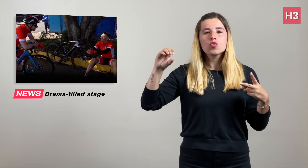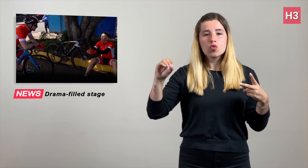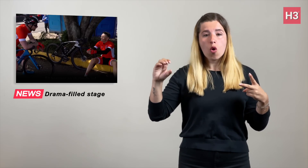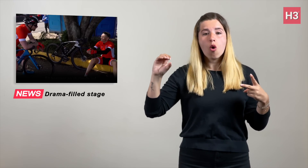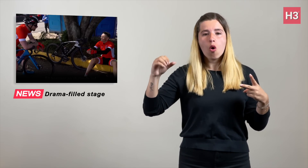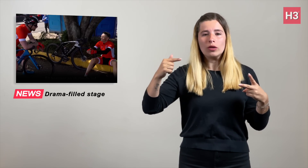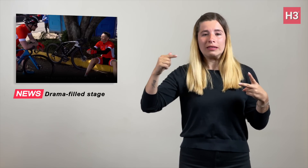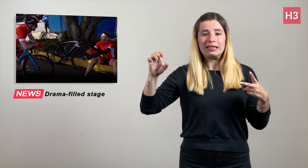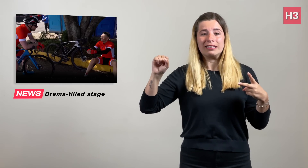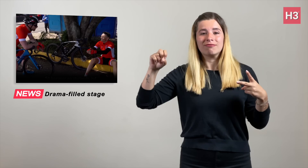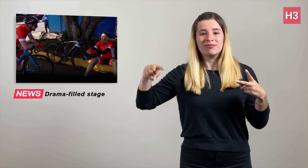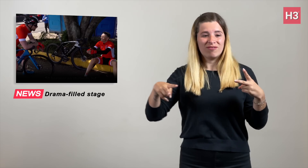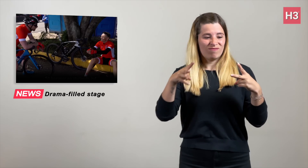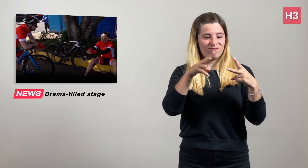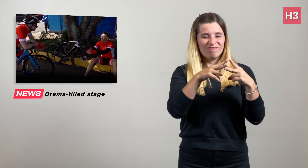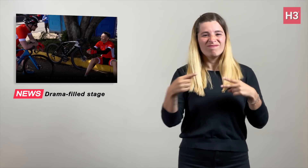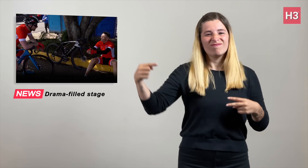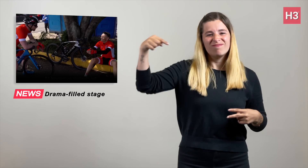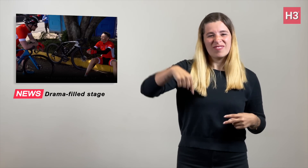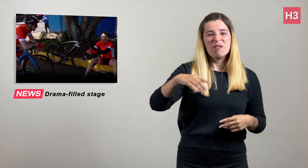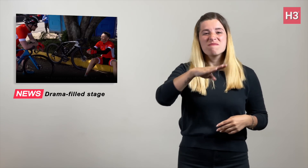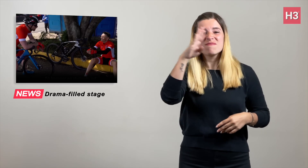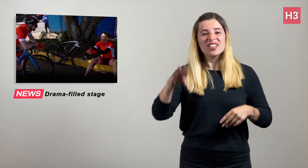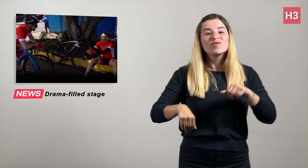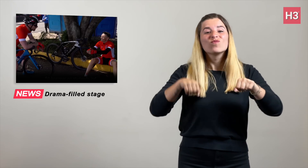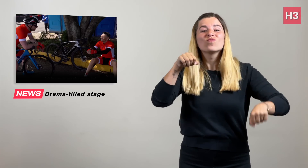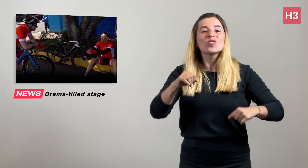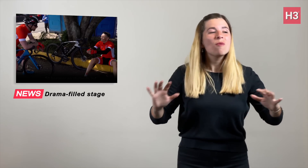who were in action in the Brazilian mountains,